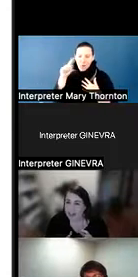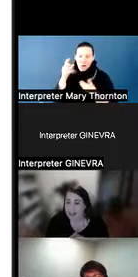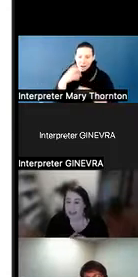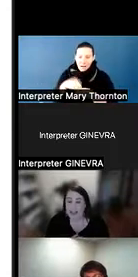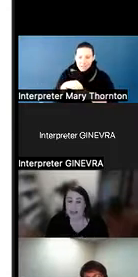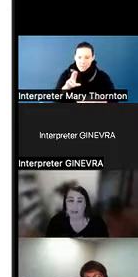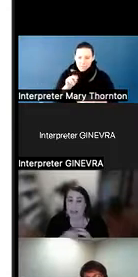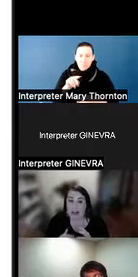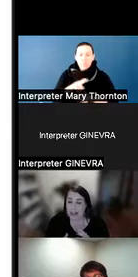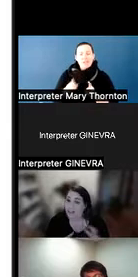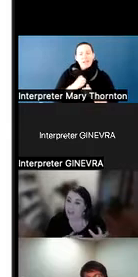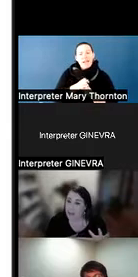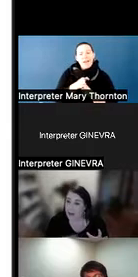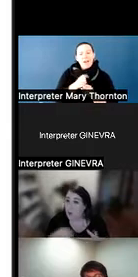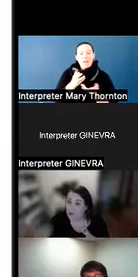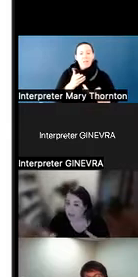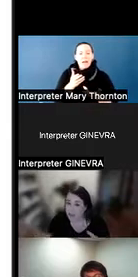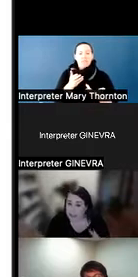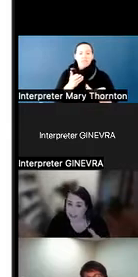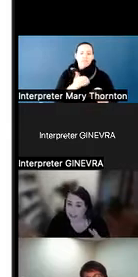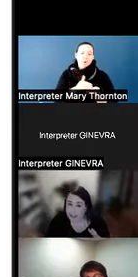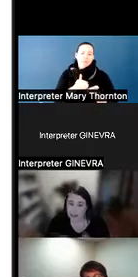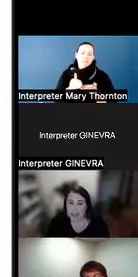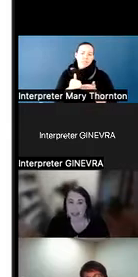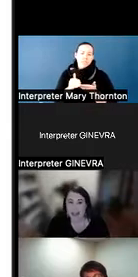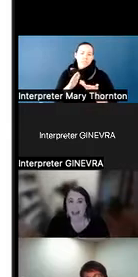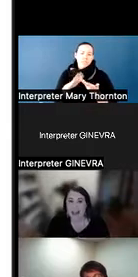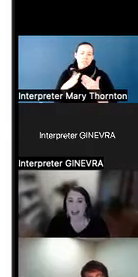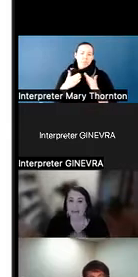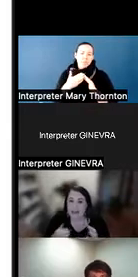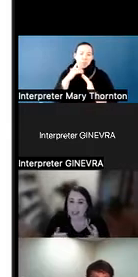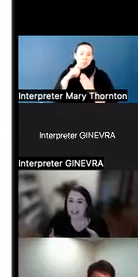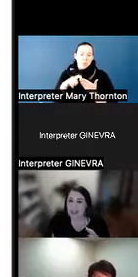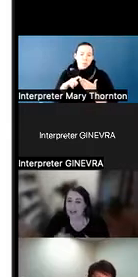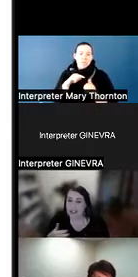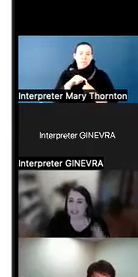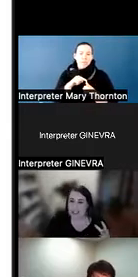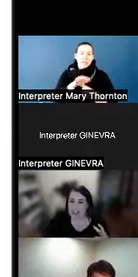as maybe an area of strength or difficulty in this community. And what we see now is this desire